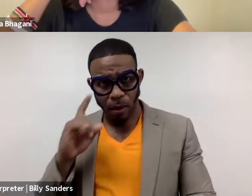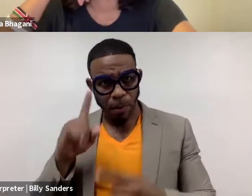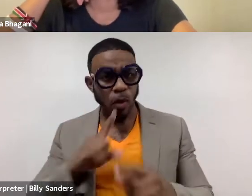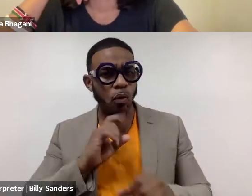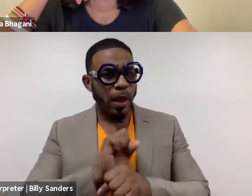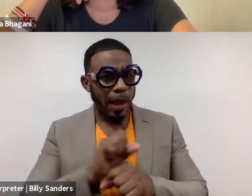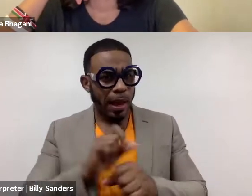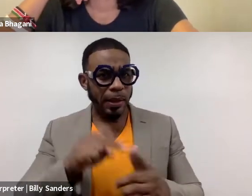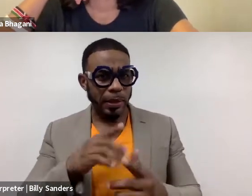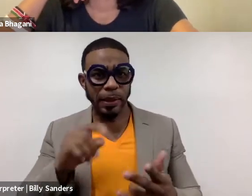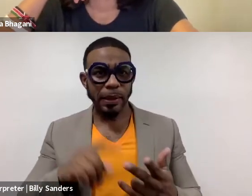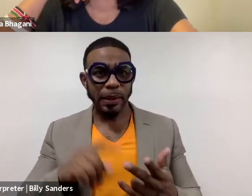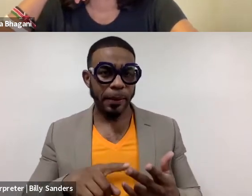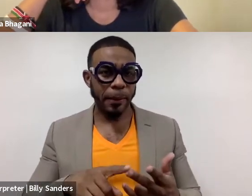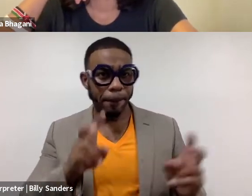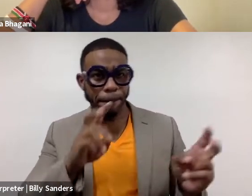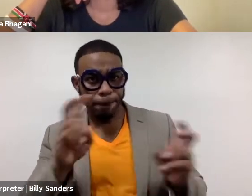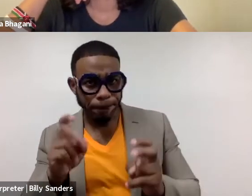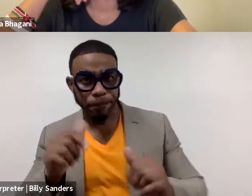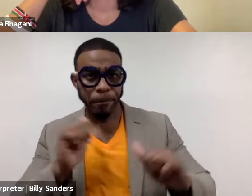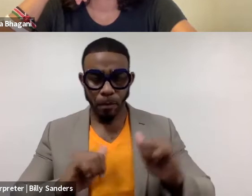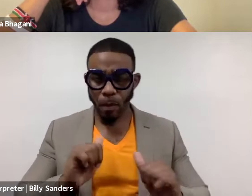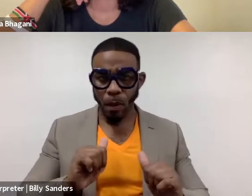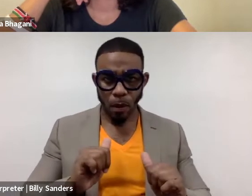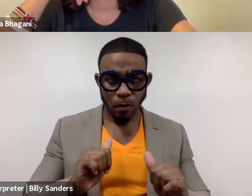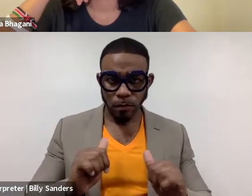and the issues that your performance is tackling and the questions you're asking.